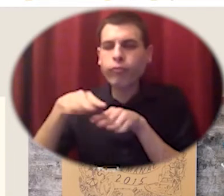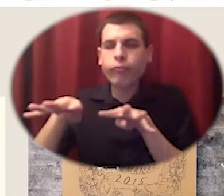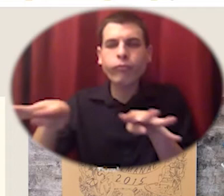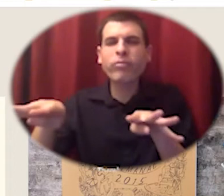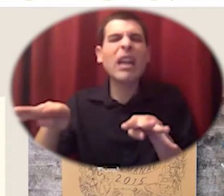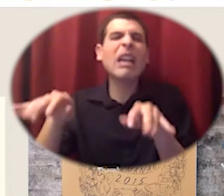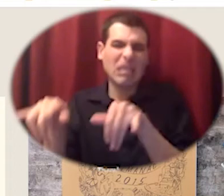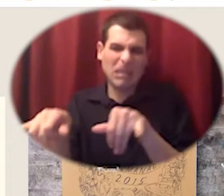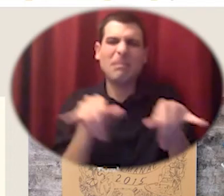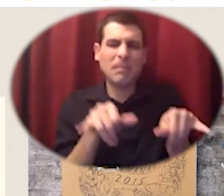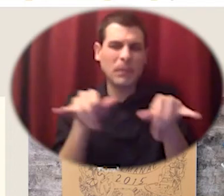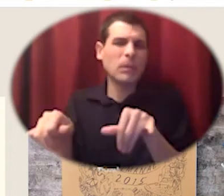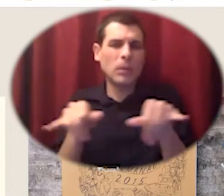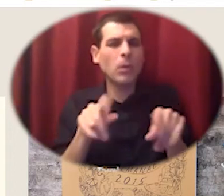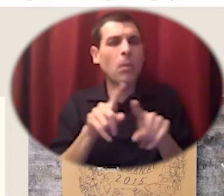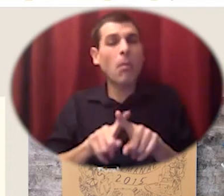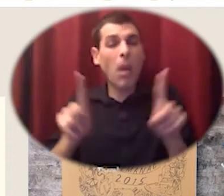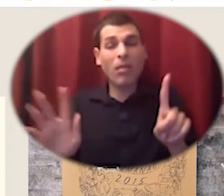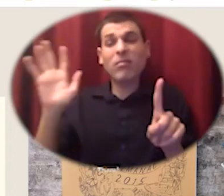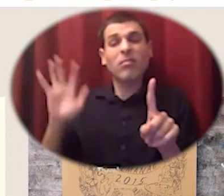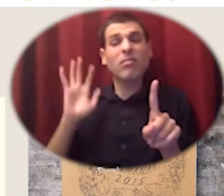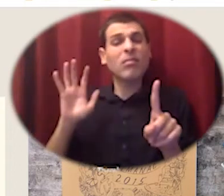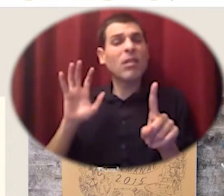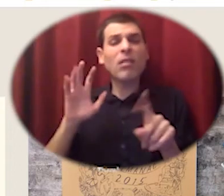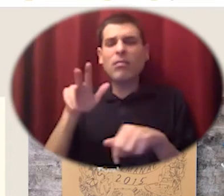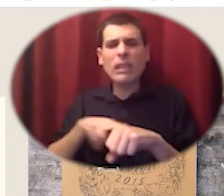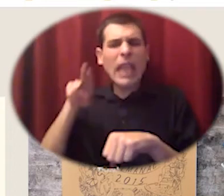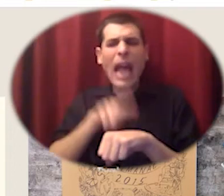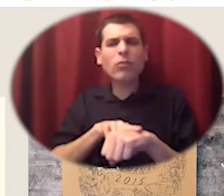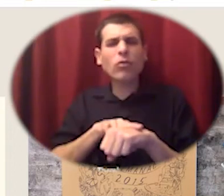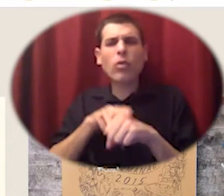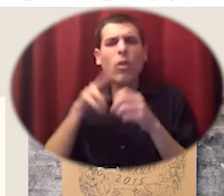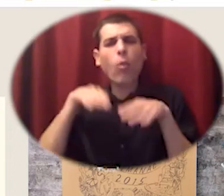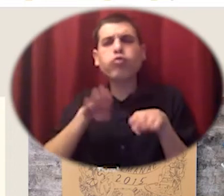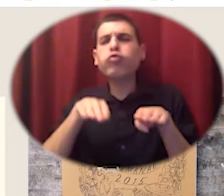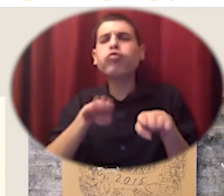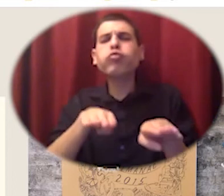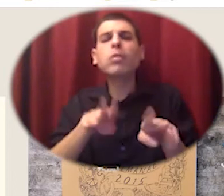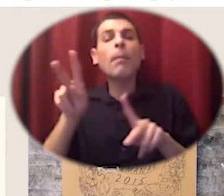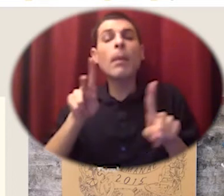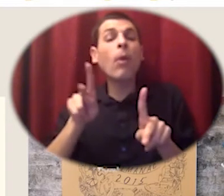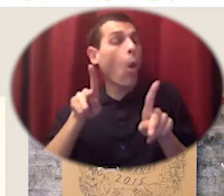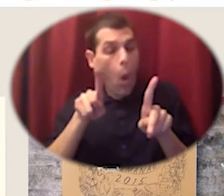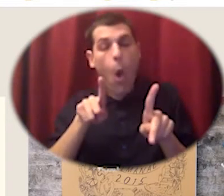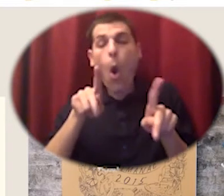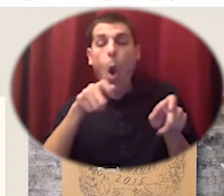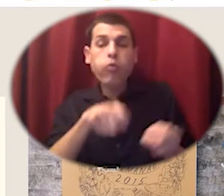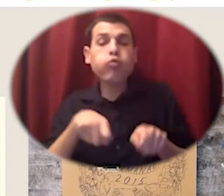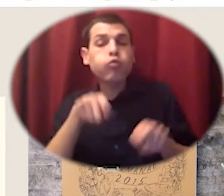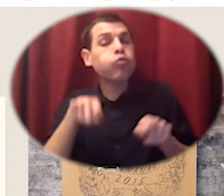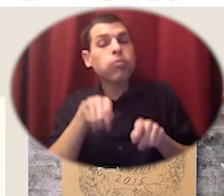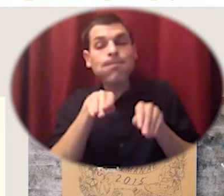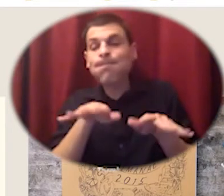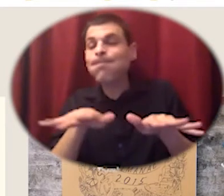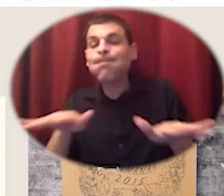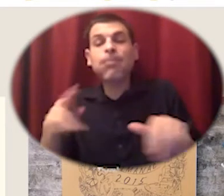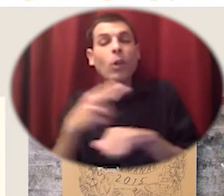those canals have been managed for it you know in here they talk about the last several hundred